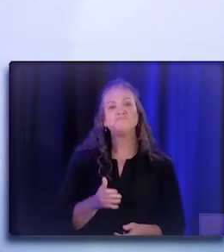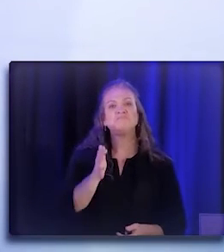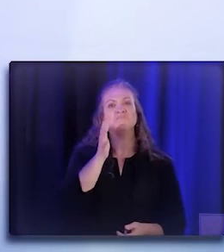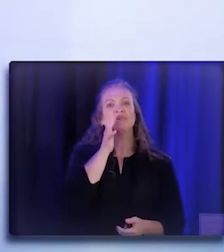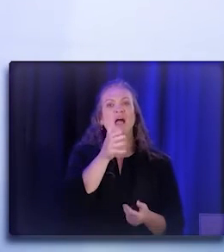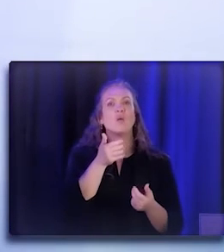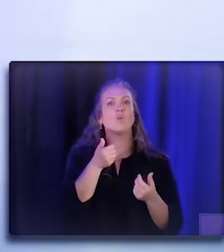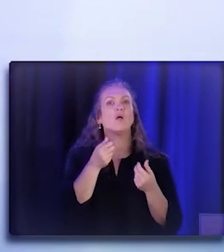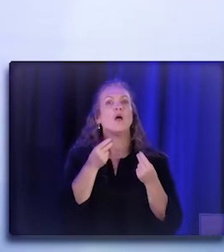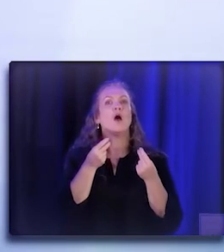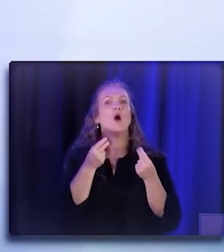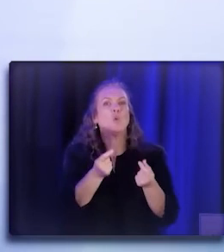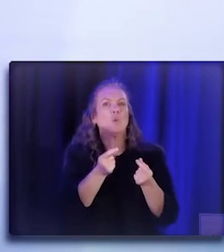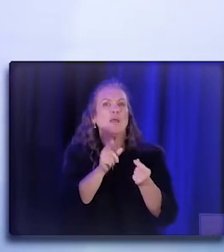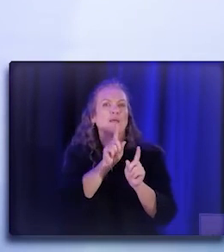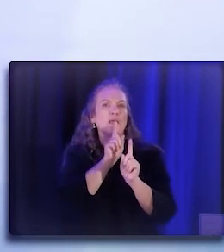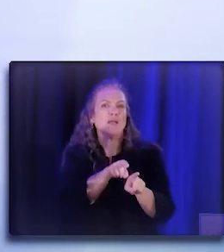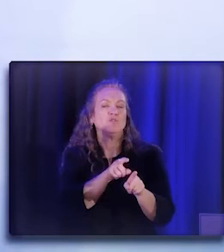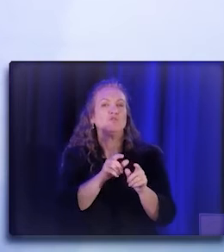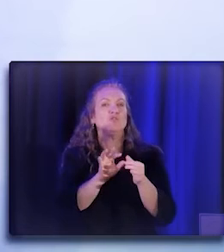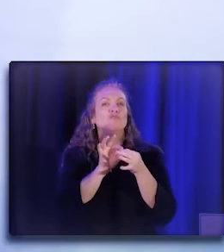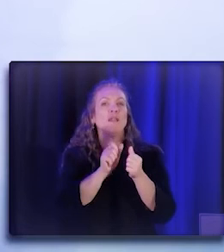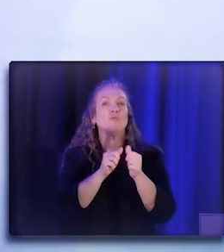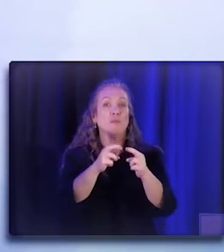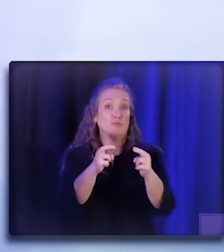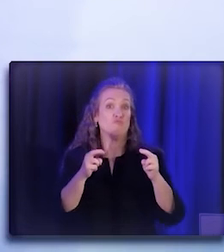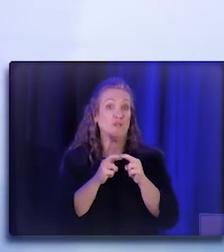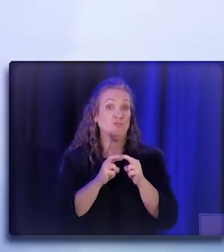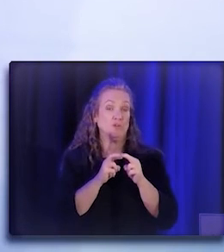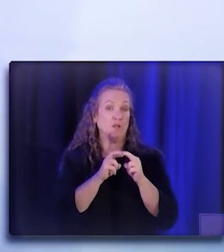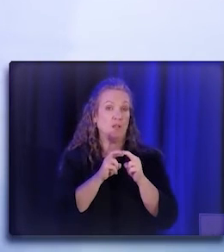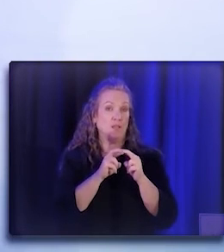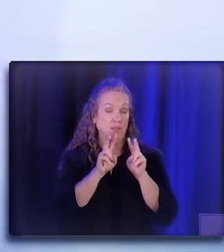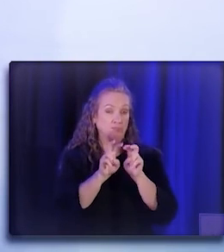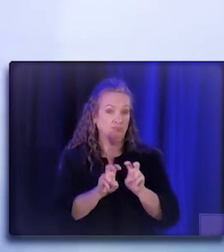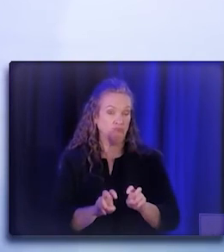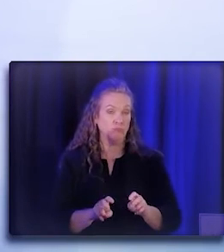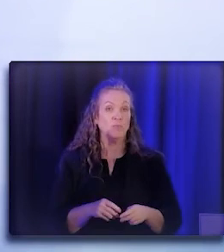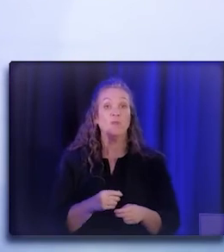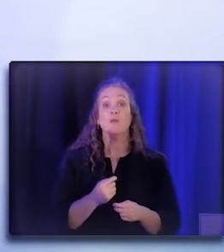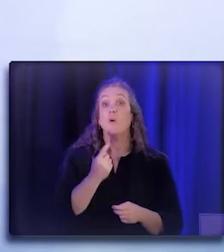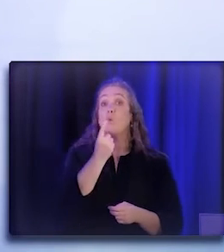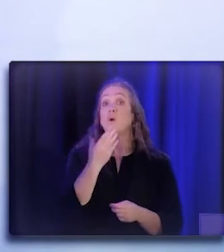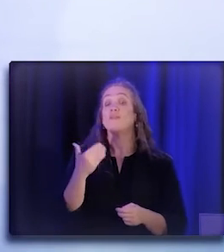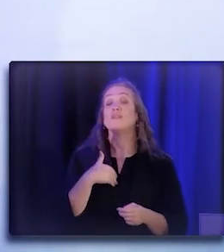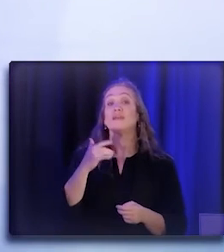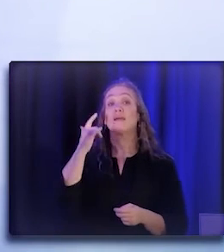at your question about regionality. I think one of the things we're doing at the California Healthcare Foundation